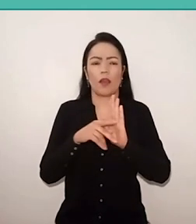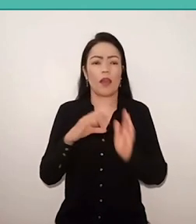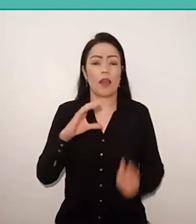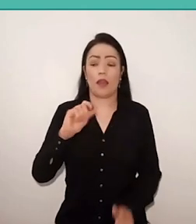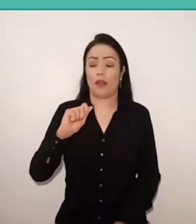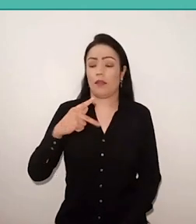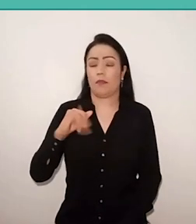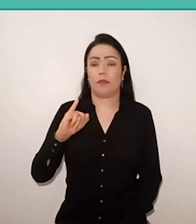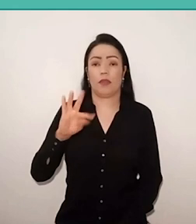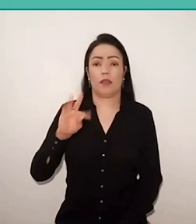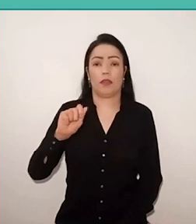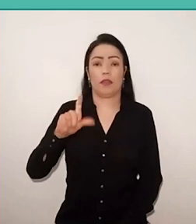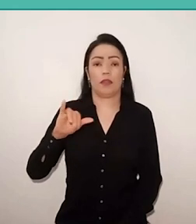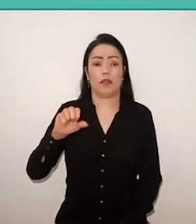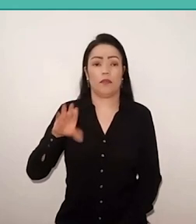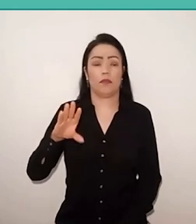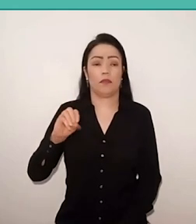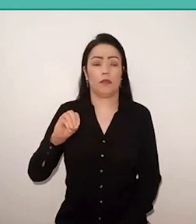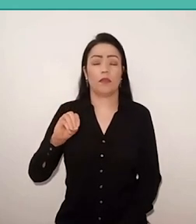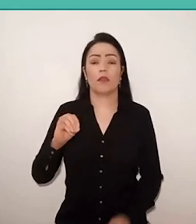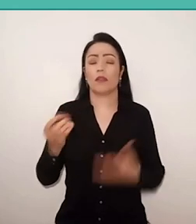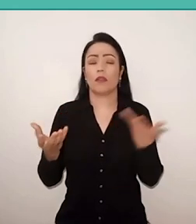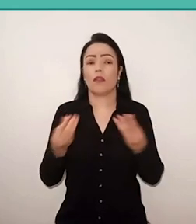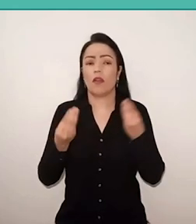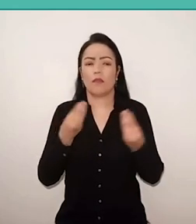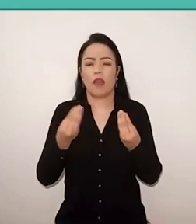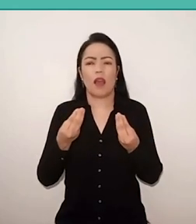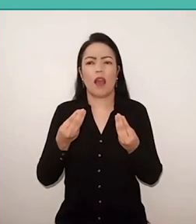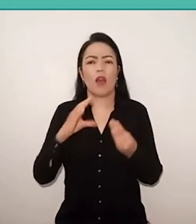colonial hatred was cultural, military and political,